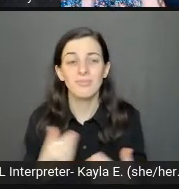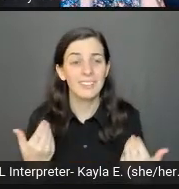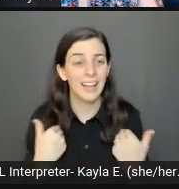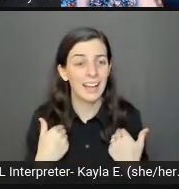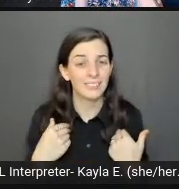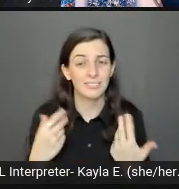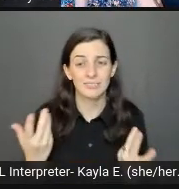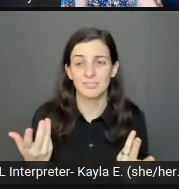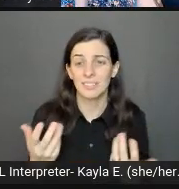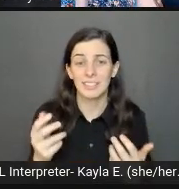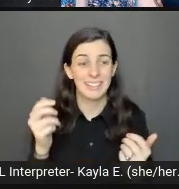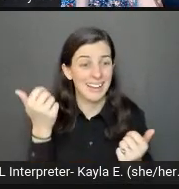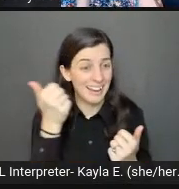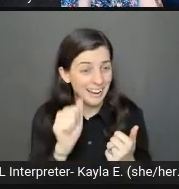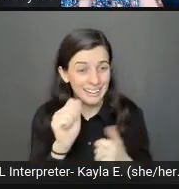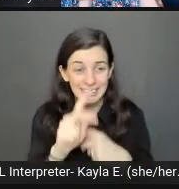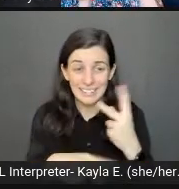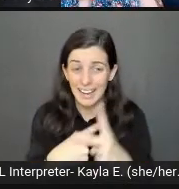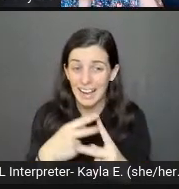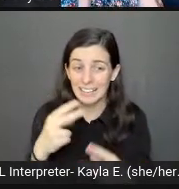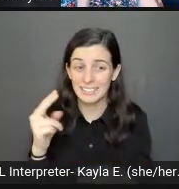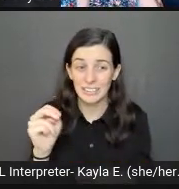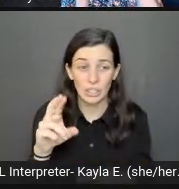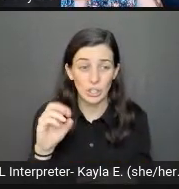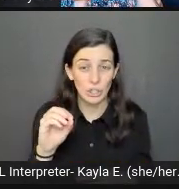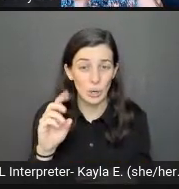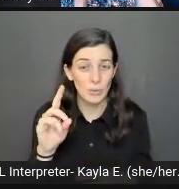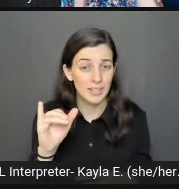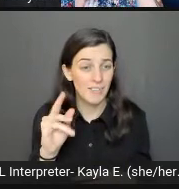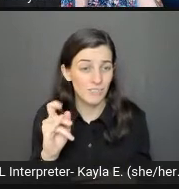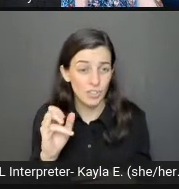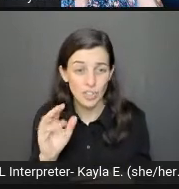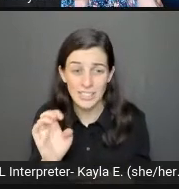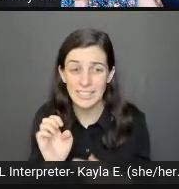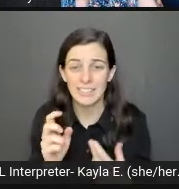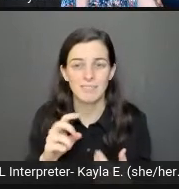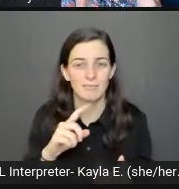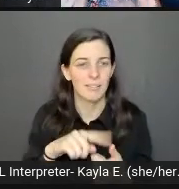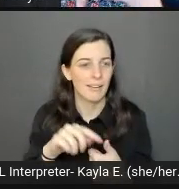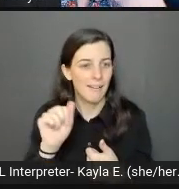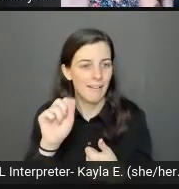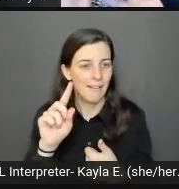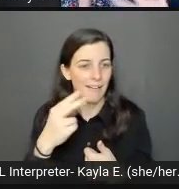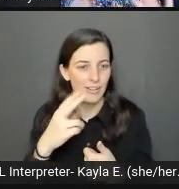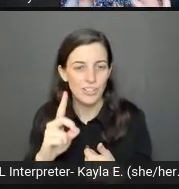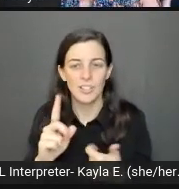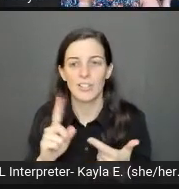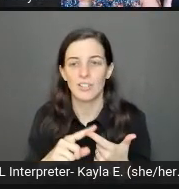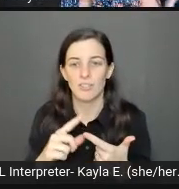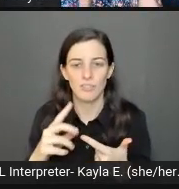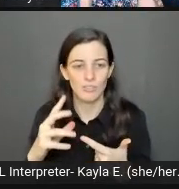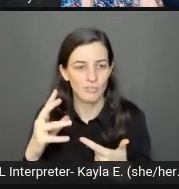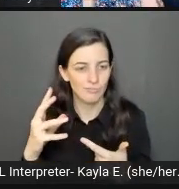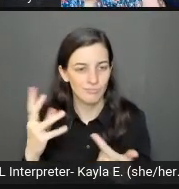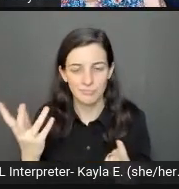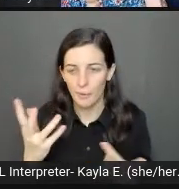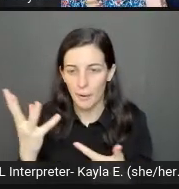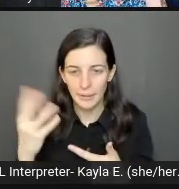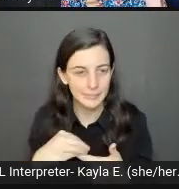which can be things like ADHD, autism, personality disorders, and other mental health illnesses.